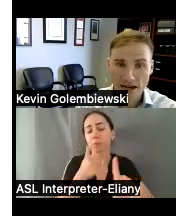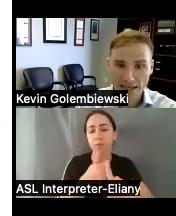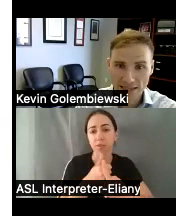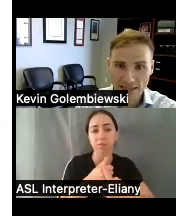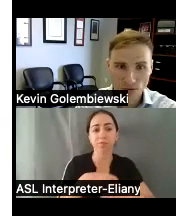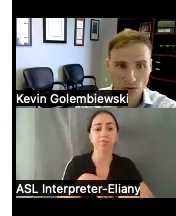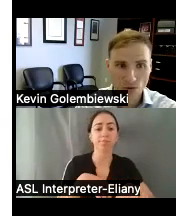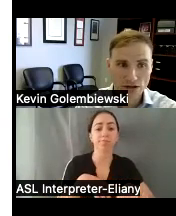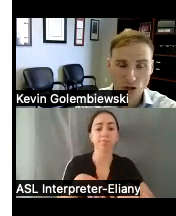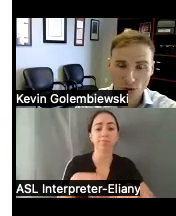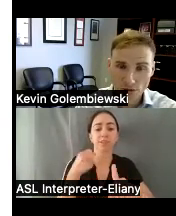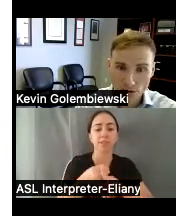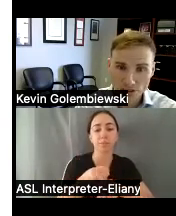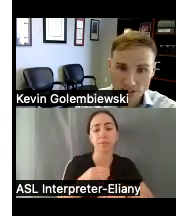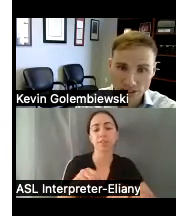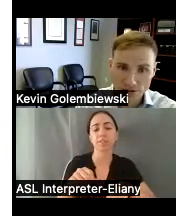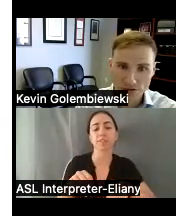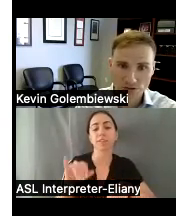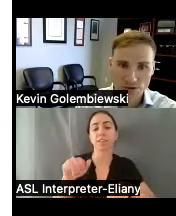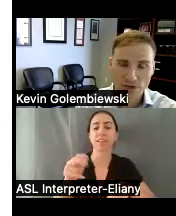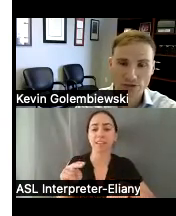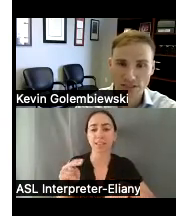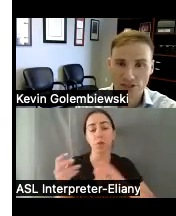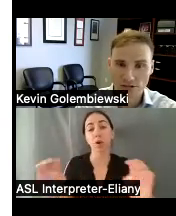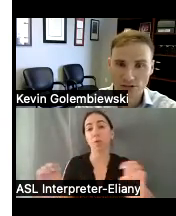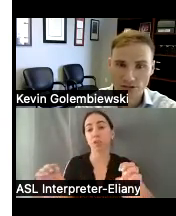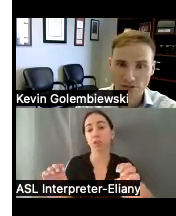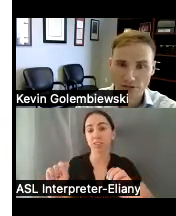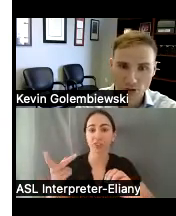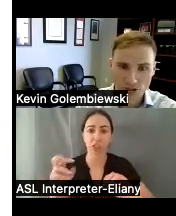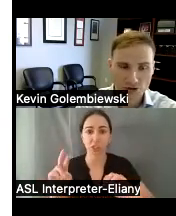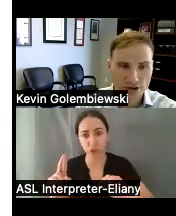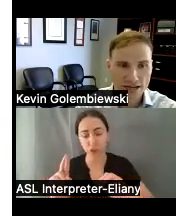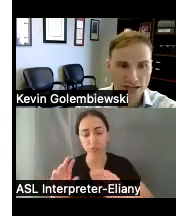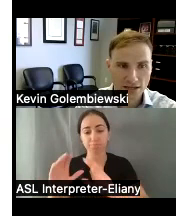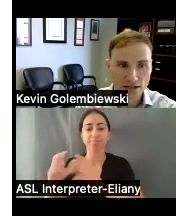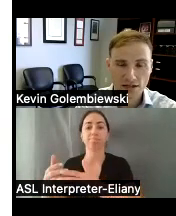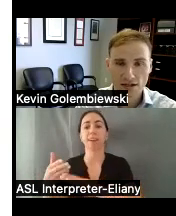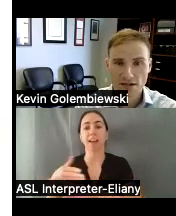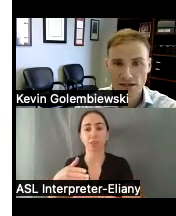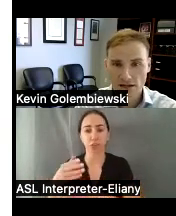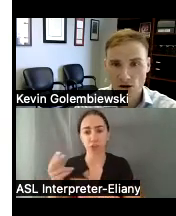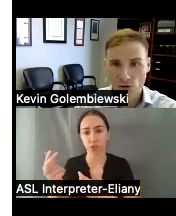by Ian or who had to go to Emergency Shelters or special needs shelters host hurricane Ian and our